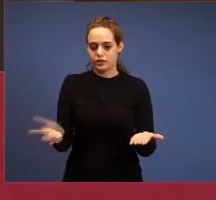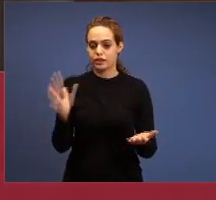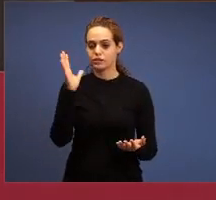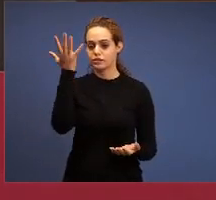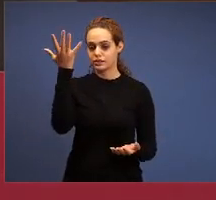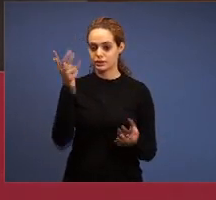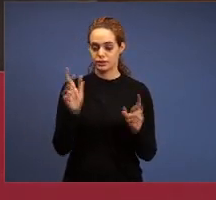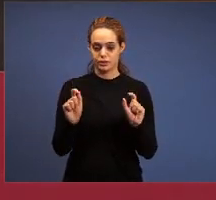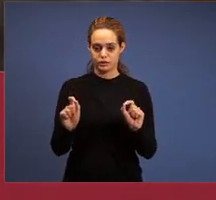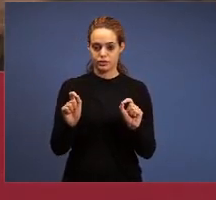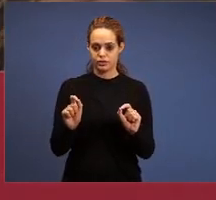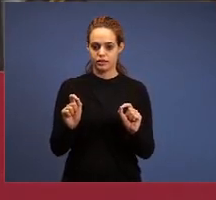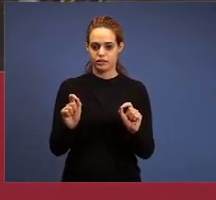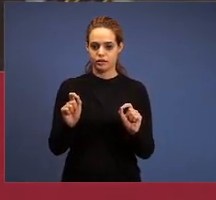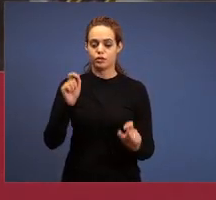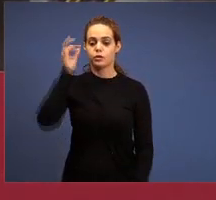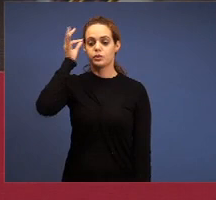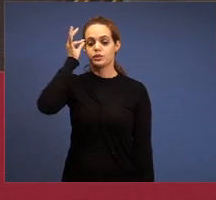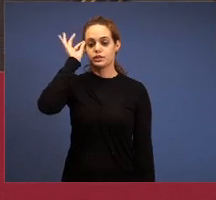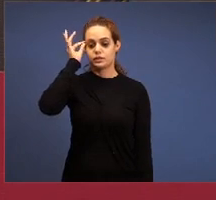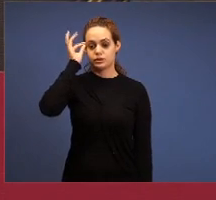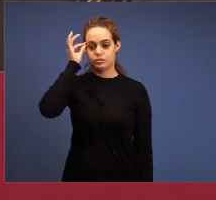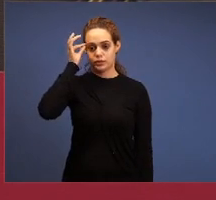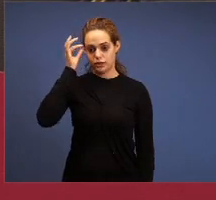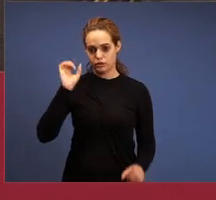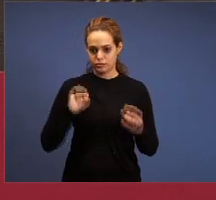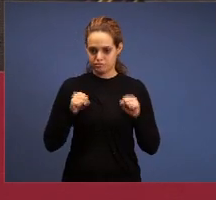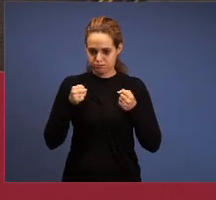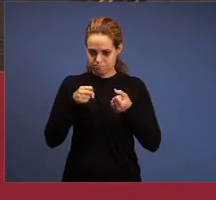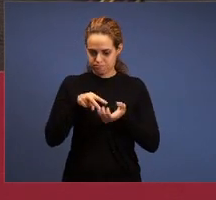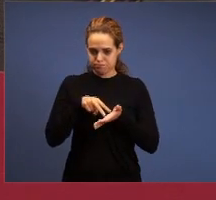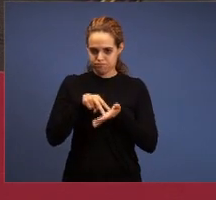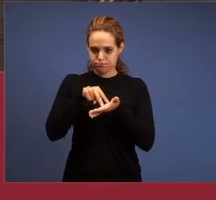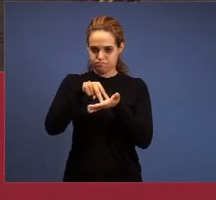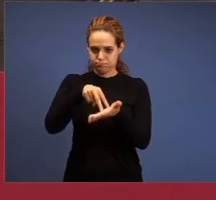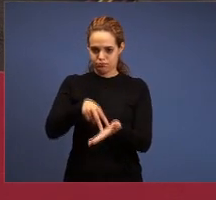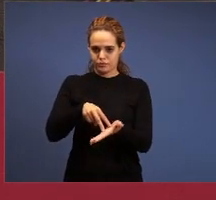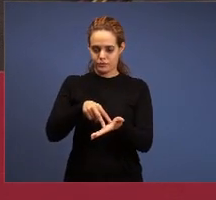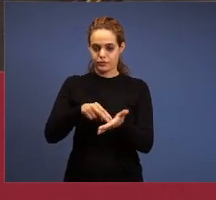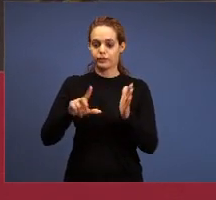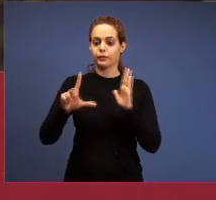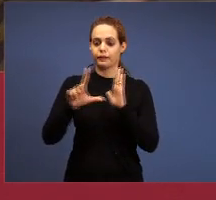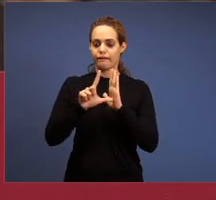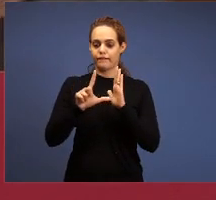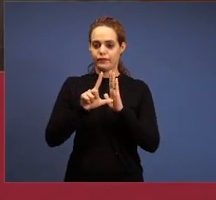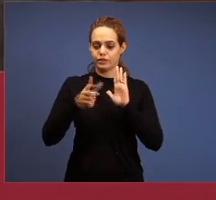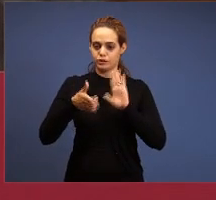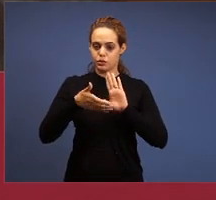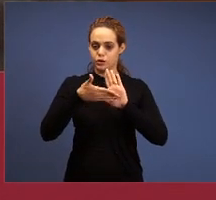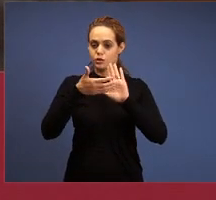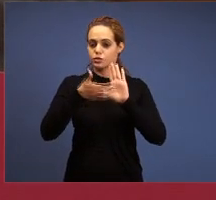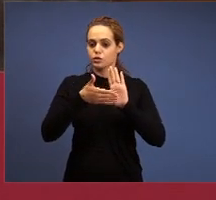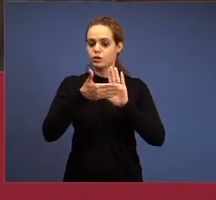the spirit of might. Luther makes the hymn: Might Fortress and he didn’t know that the spirit